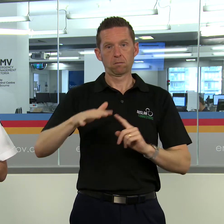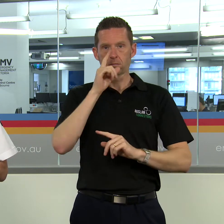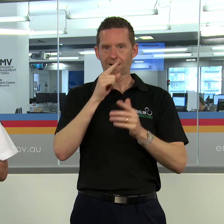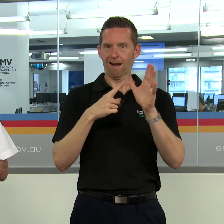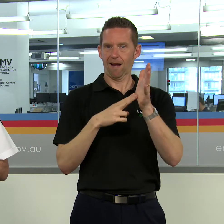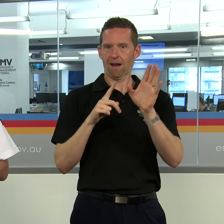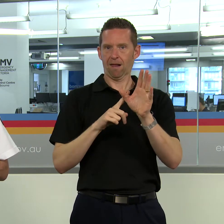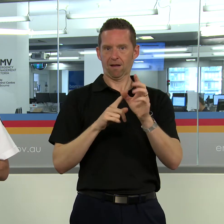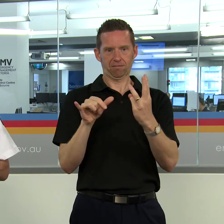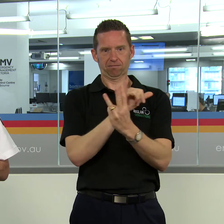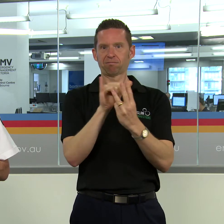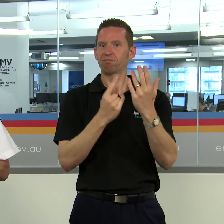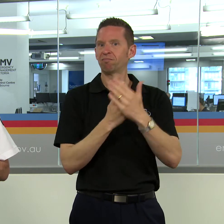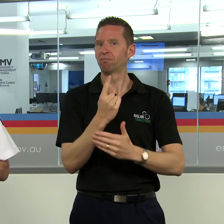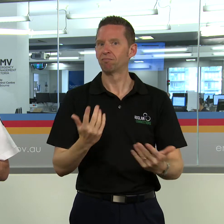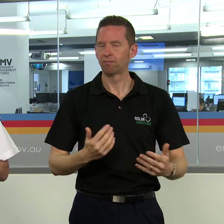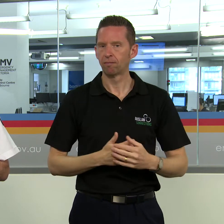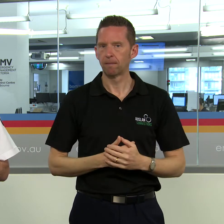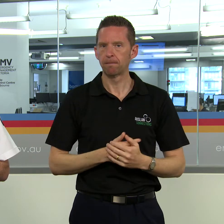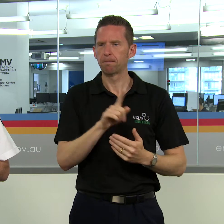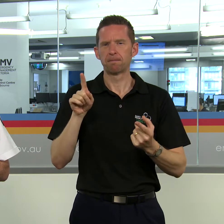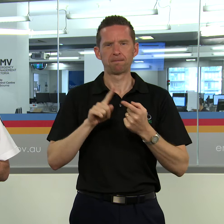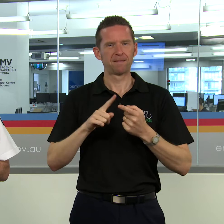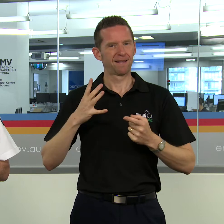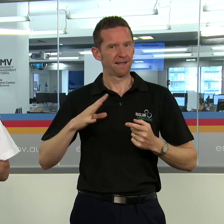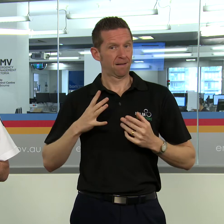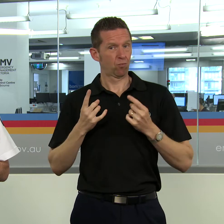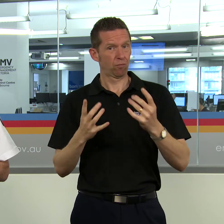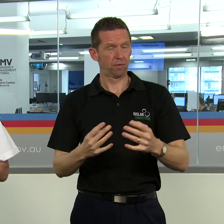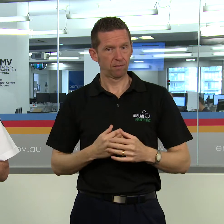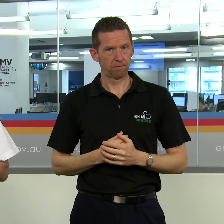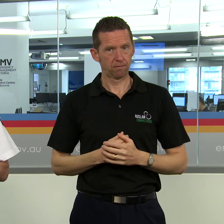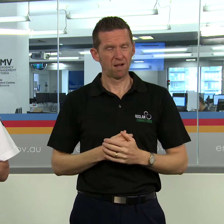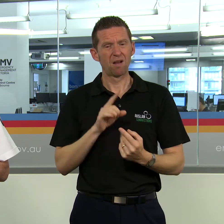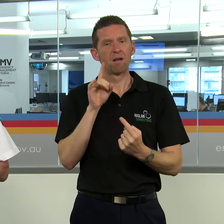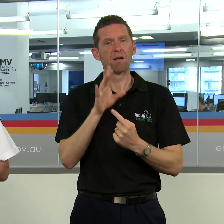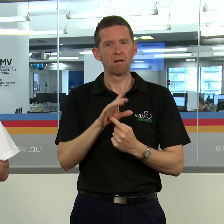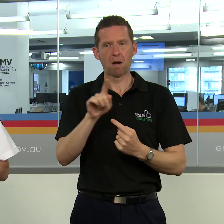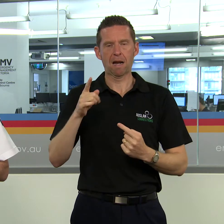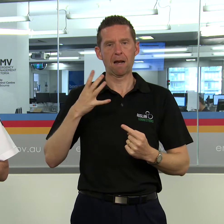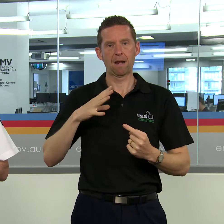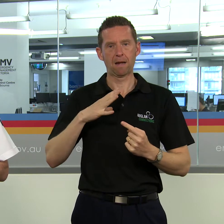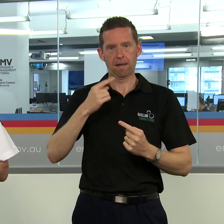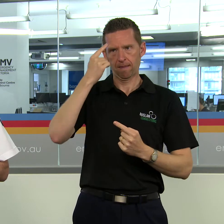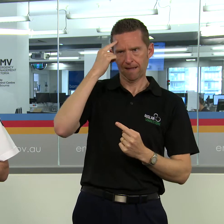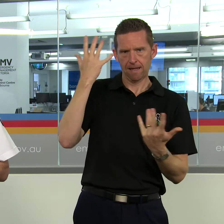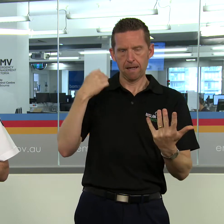So we still need to be prepared don’t we? And one of the things that we really need to focus on is where do you get the information